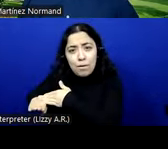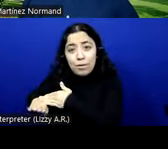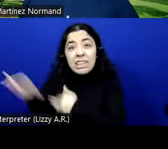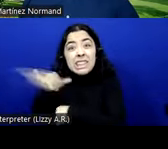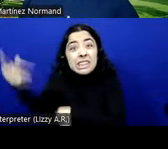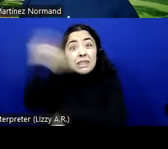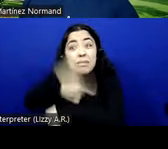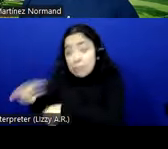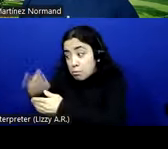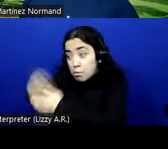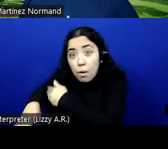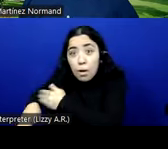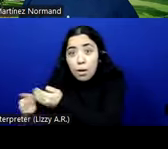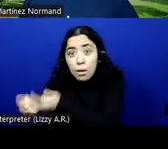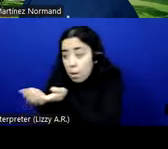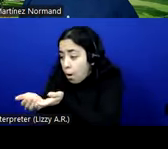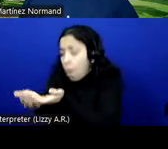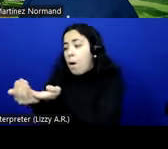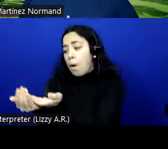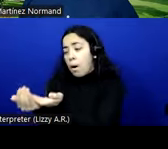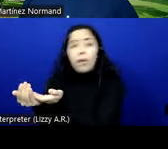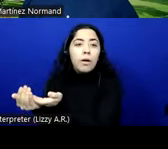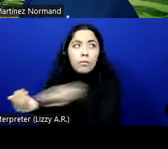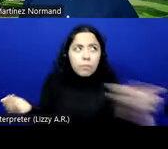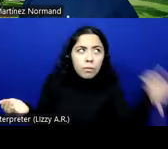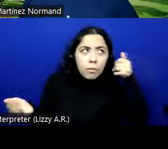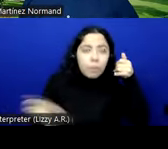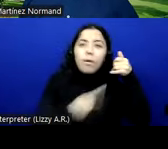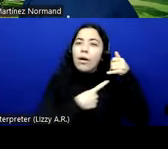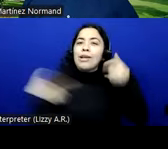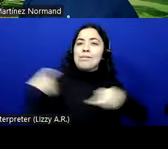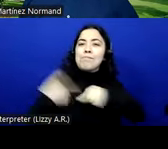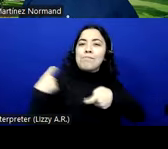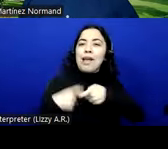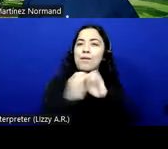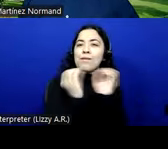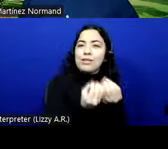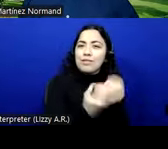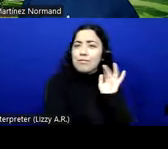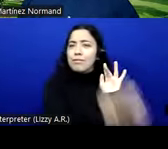a phone call from the Spanish standard organization to tell me congratulations,